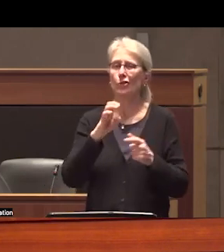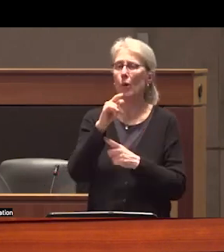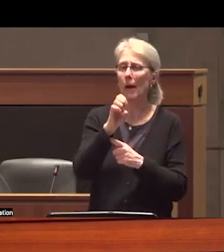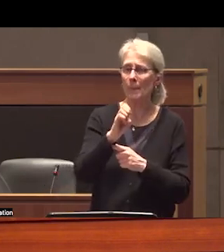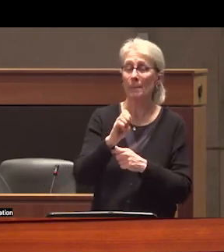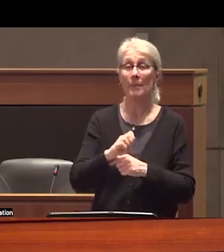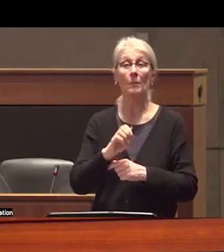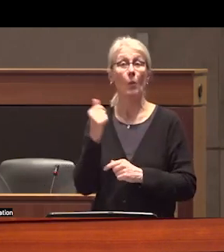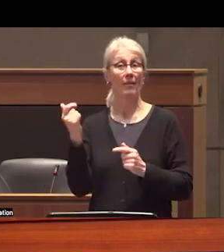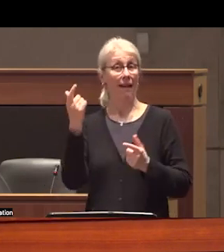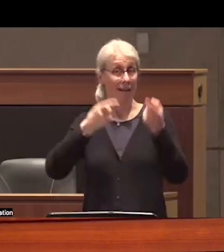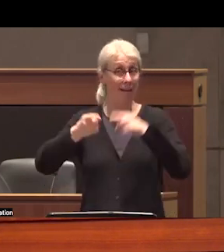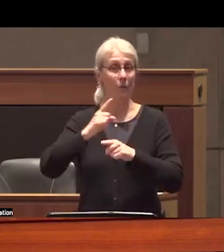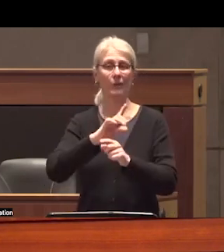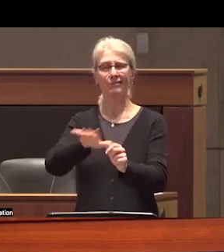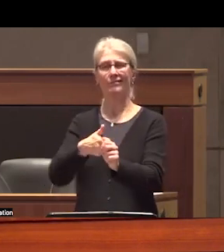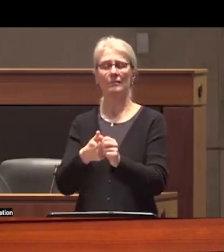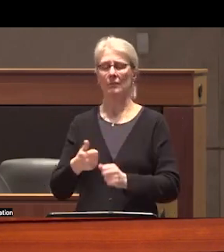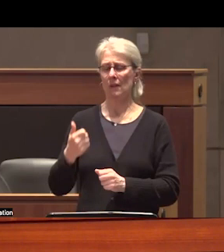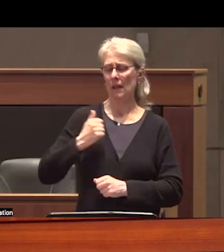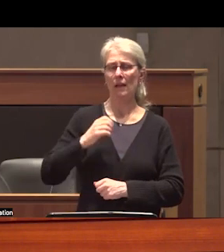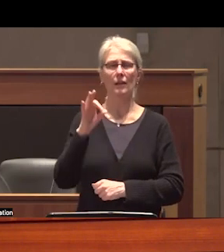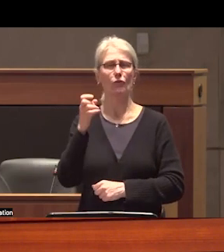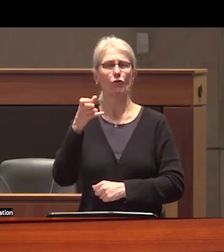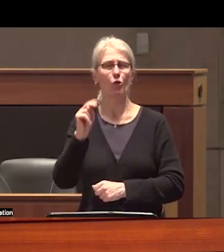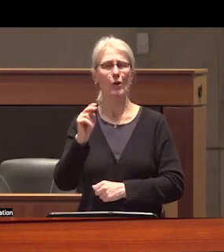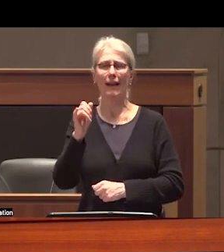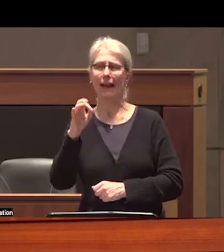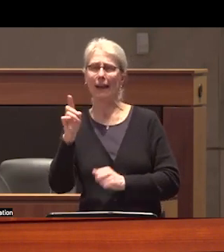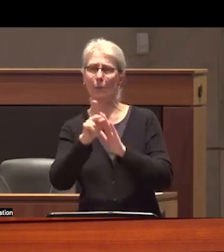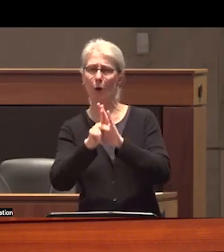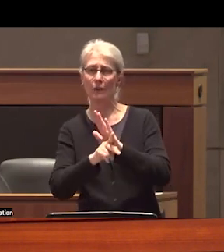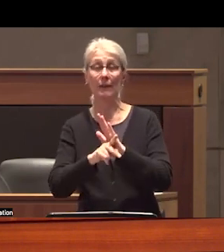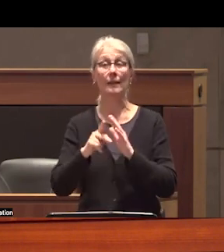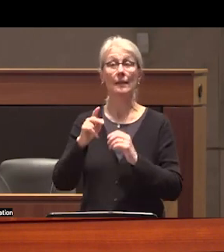of this scheme relates to Canada's foreign aid policies under Prime Minister Steven Harper what